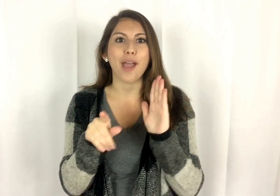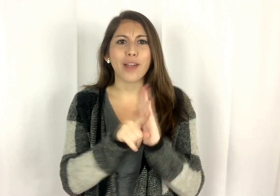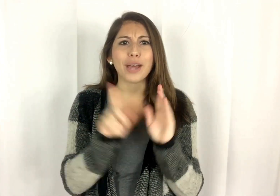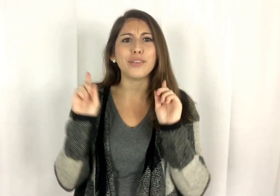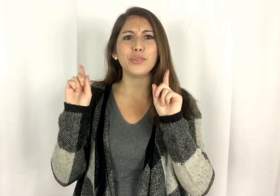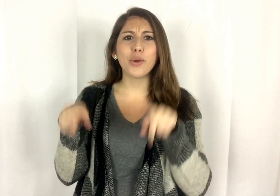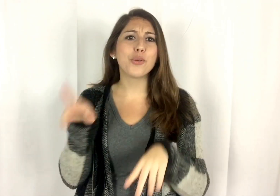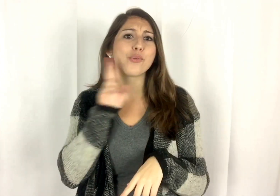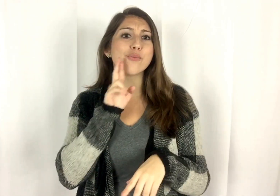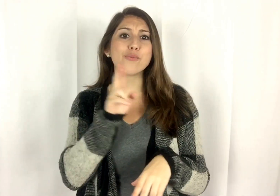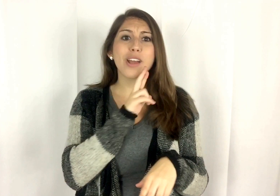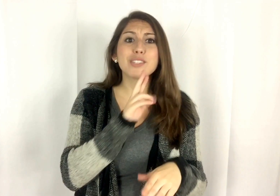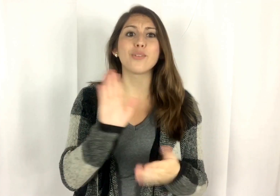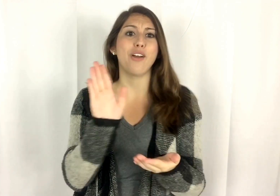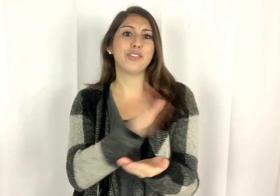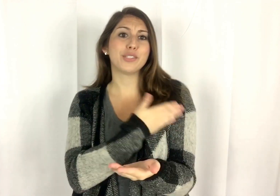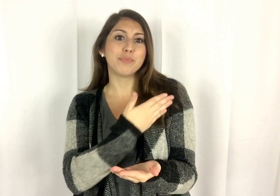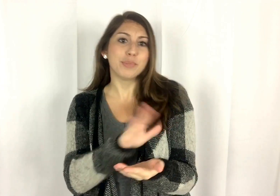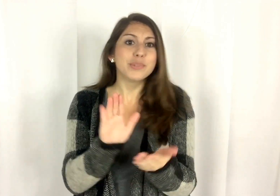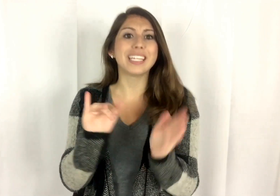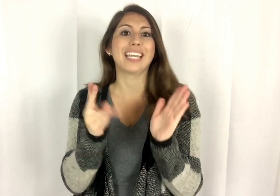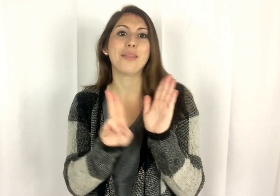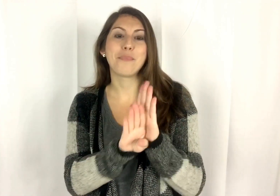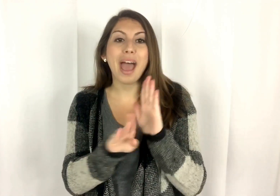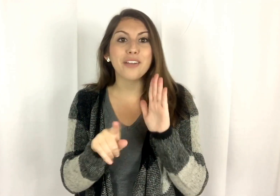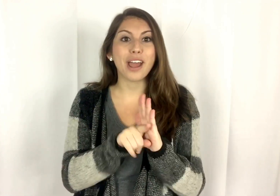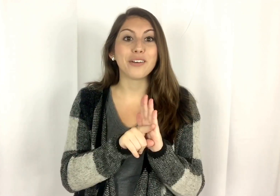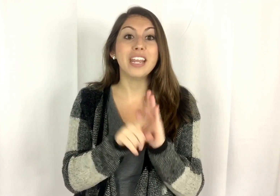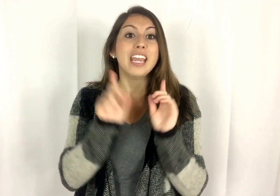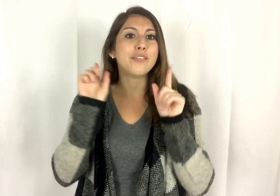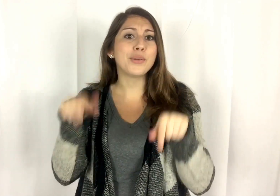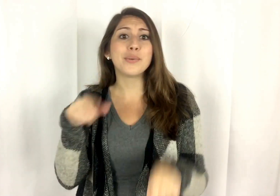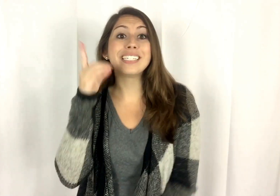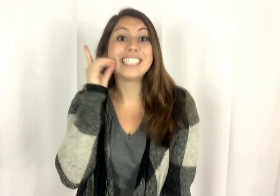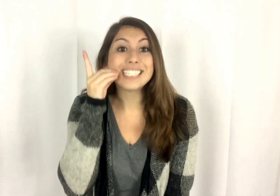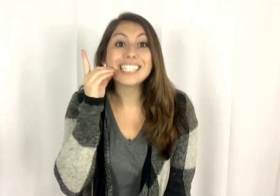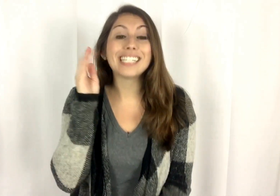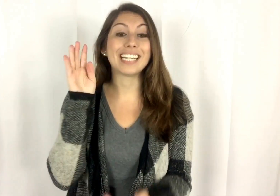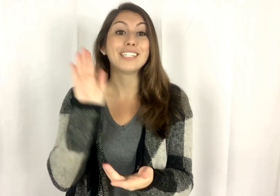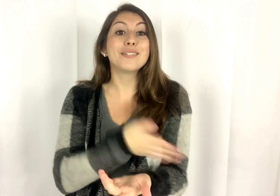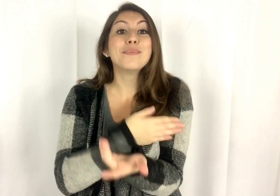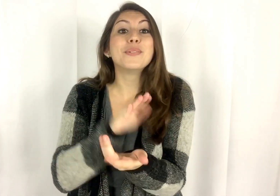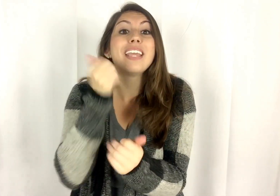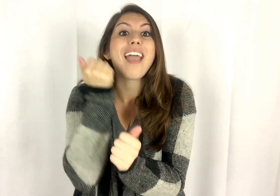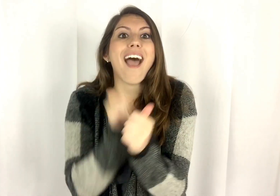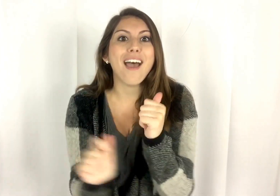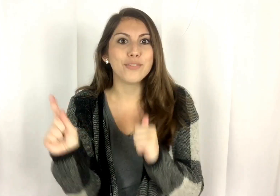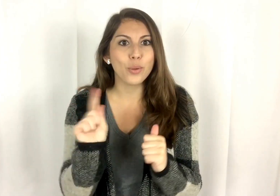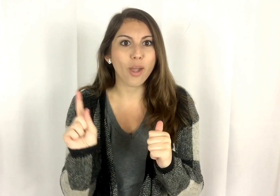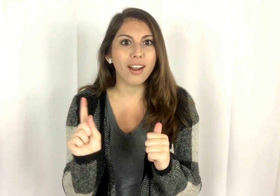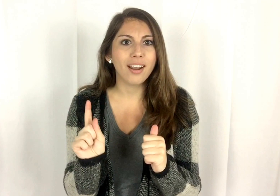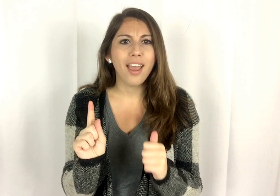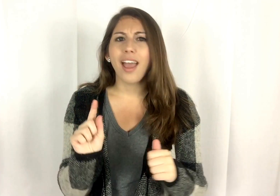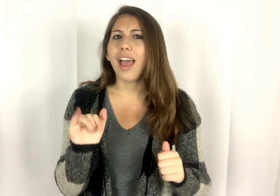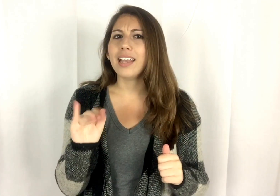If you go to a restaurant, there's music in the background. If you go to Disneyland there's music everywhere! And